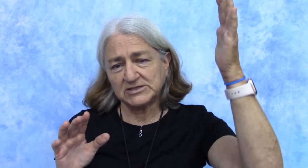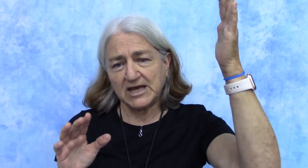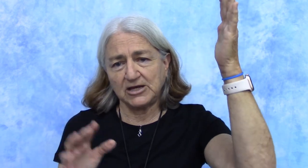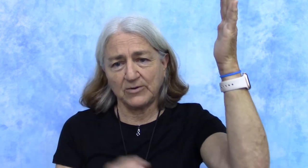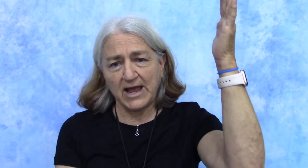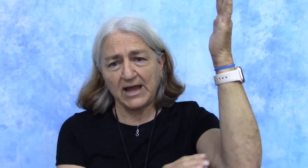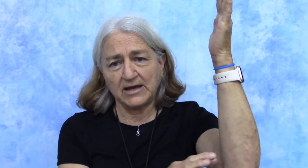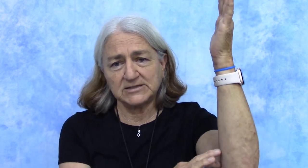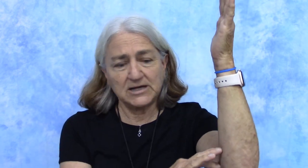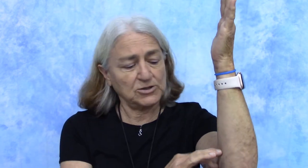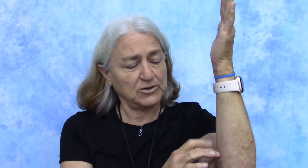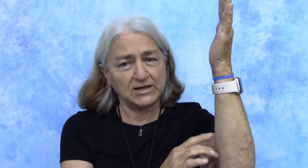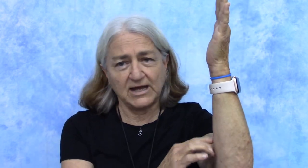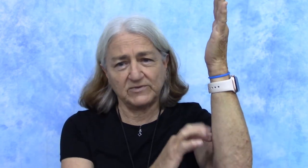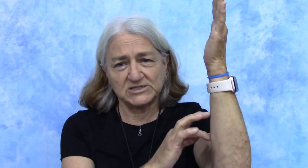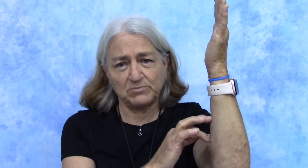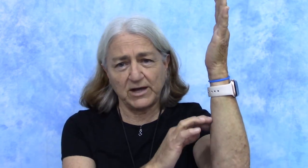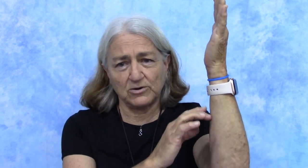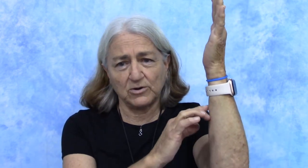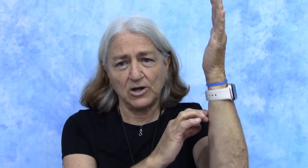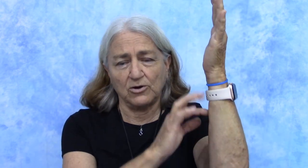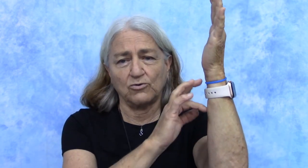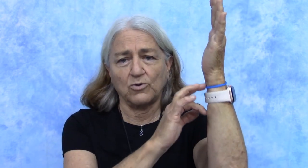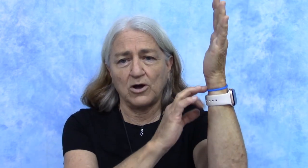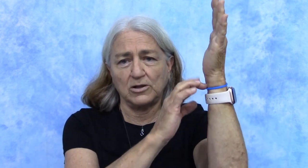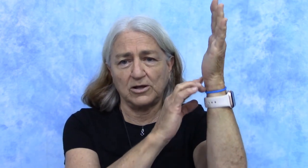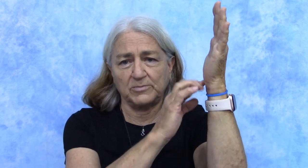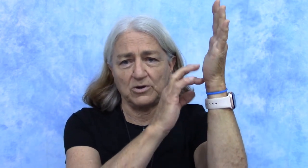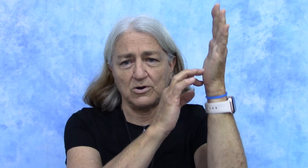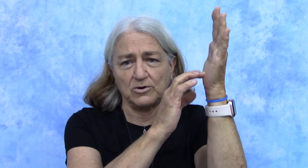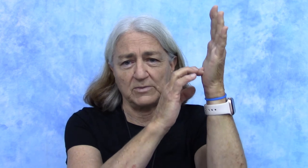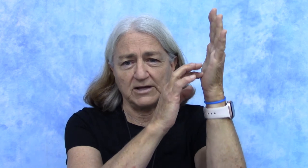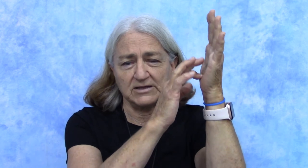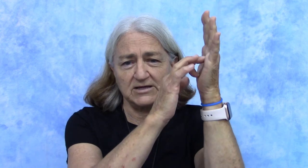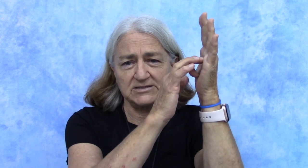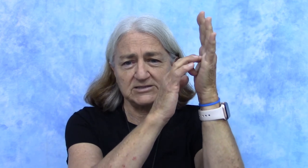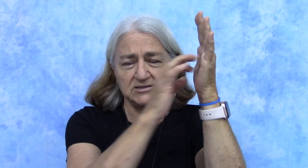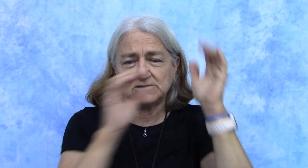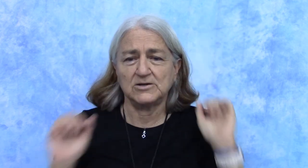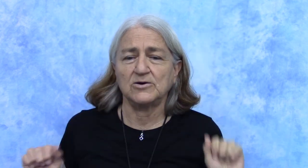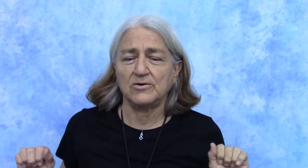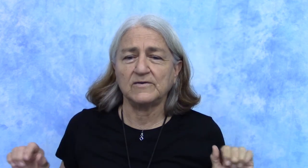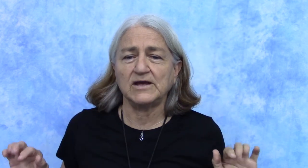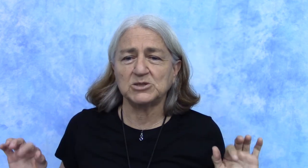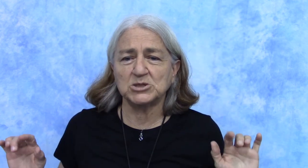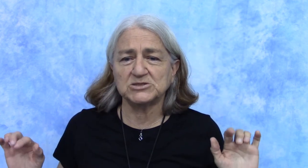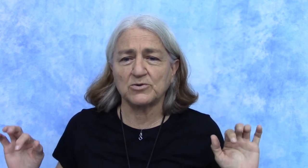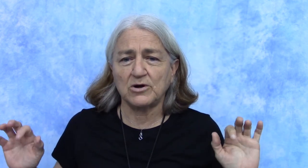take your hand and you could have the spider crawl up your arm like this or they could just crawl up